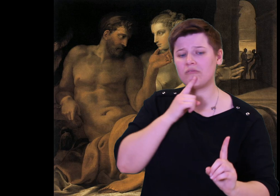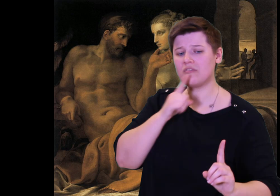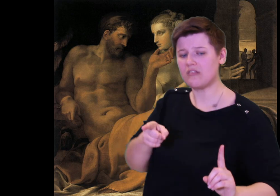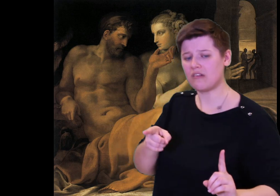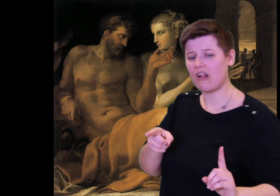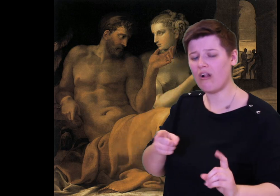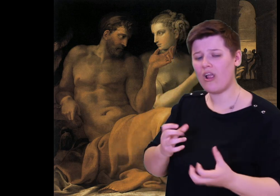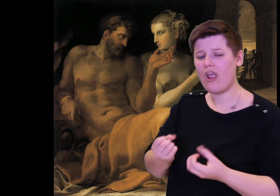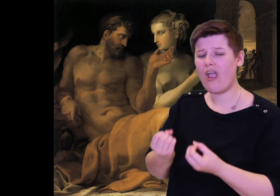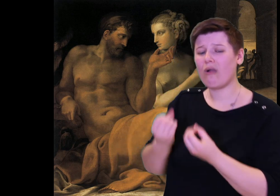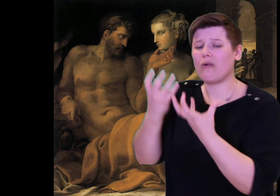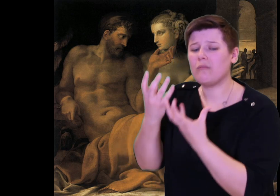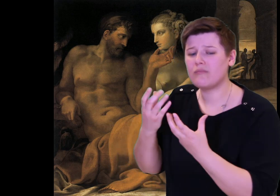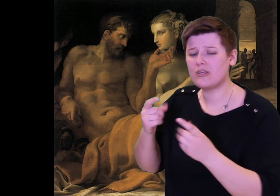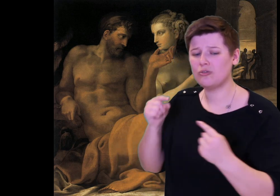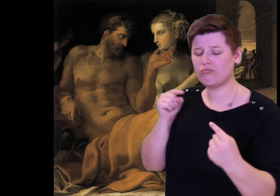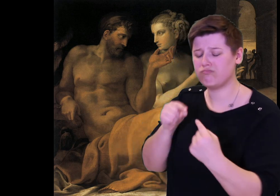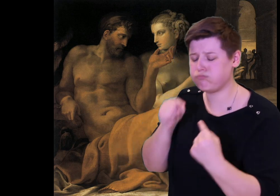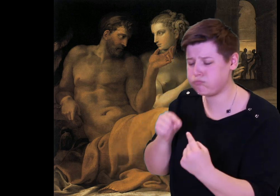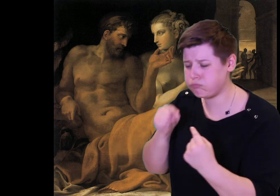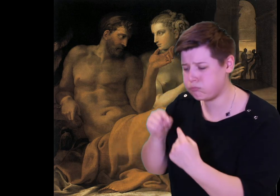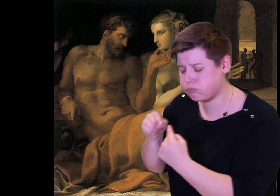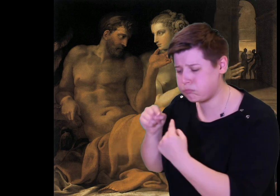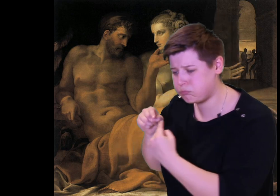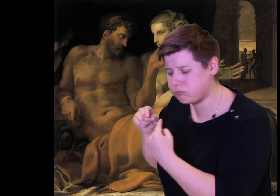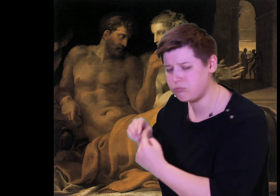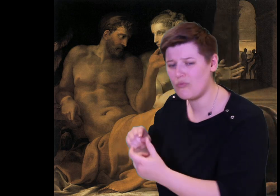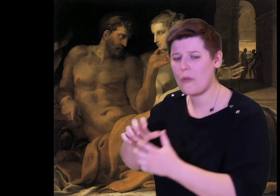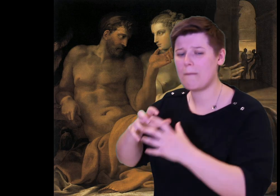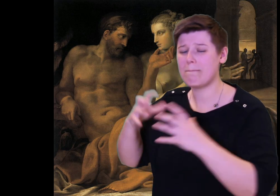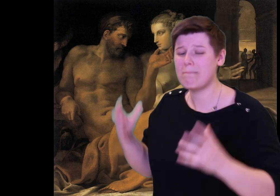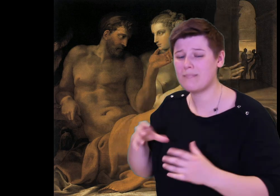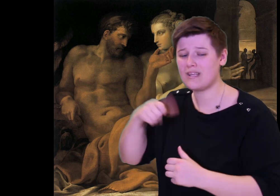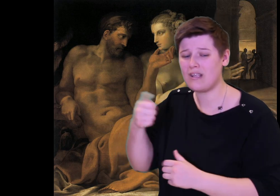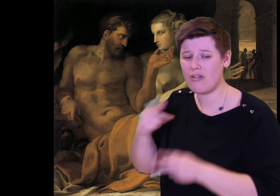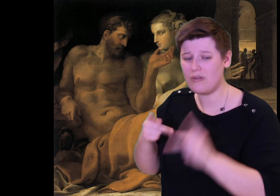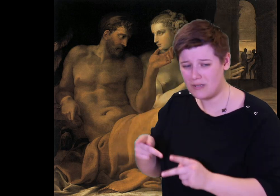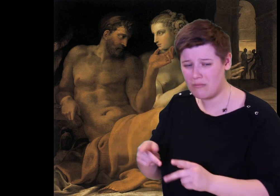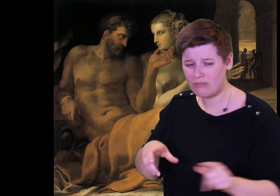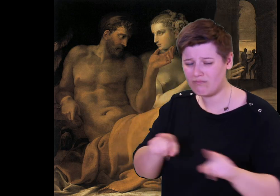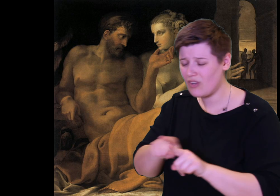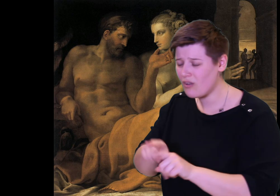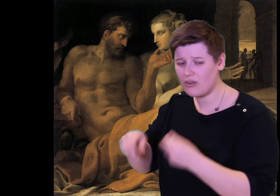Odysseus told her how much he hurt so many other people, and in turn how much